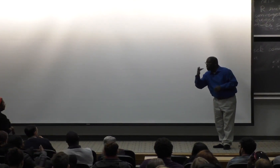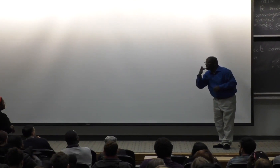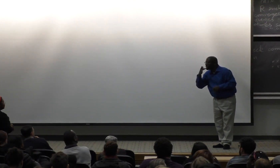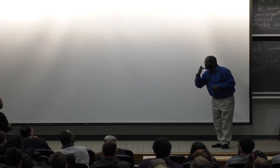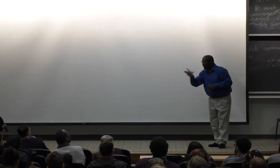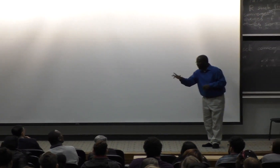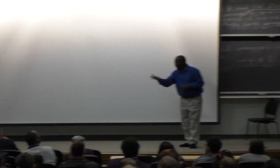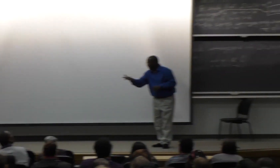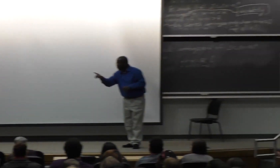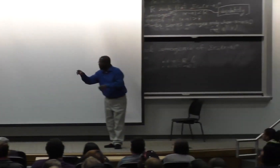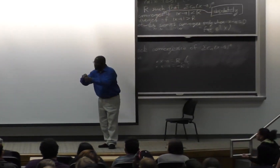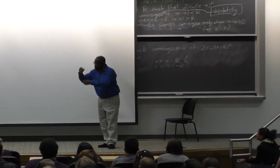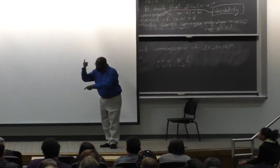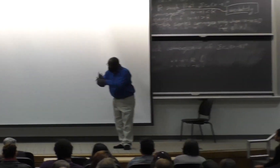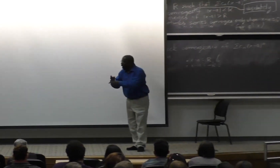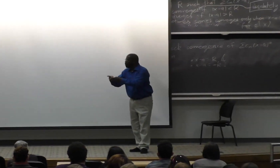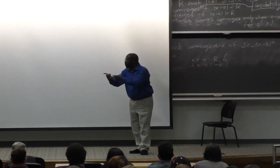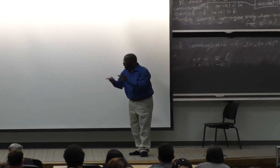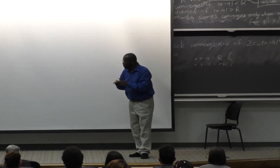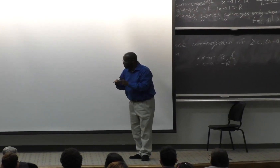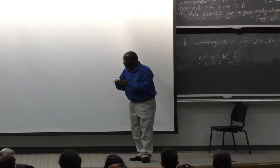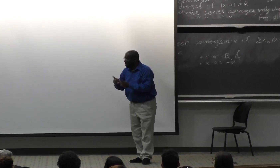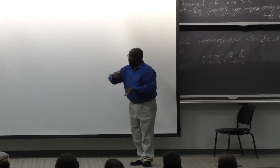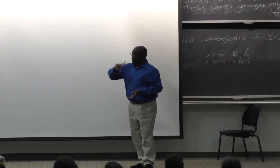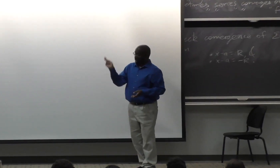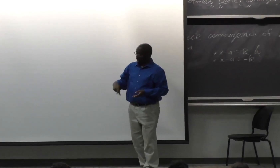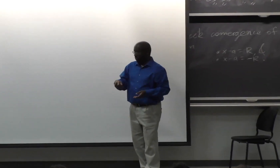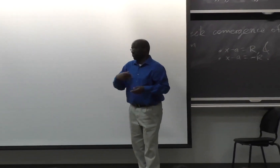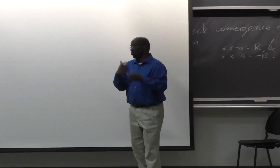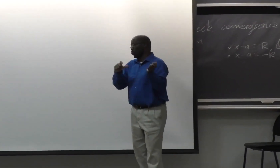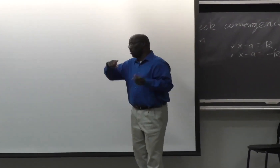So you're really fortunate. You're in the right place.